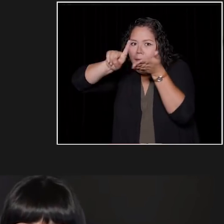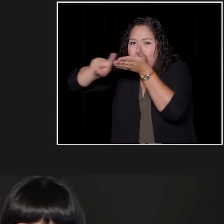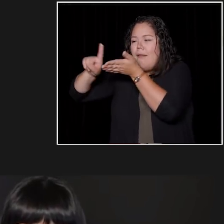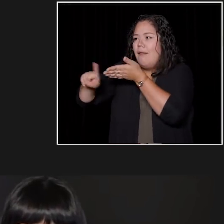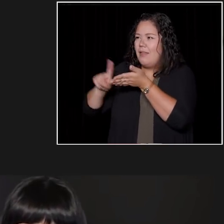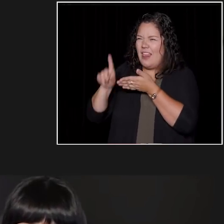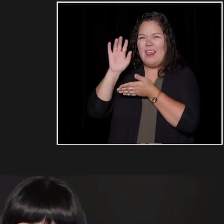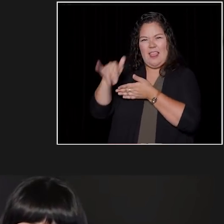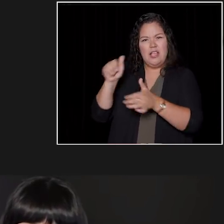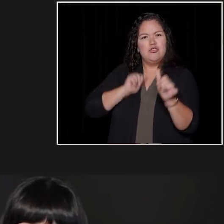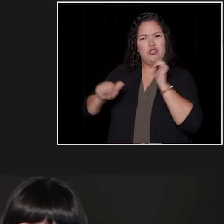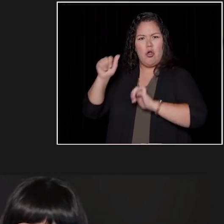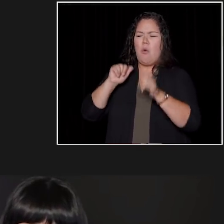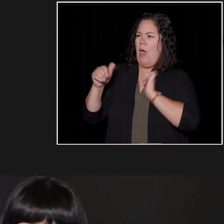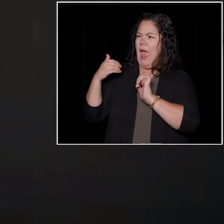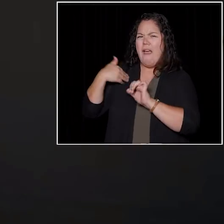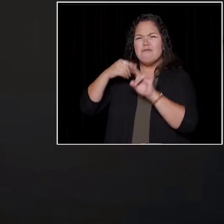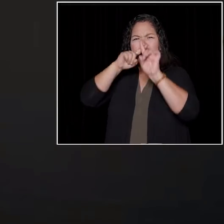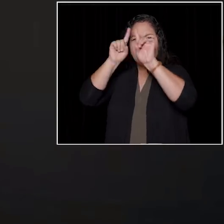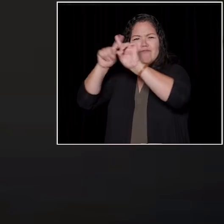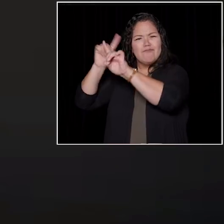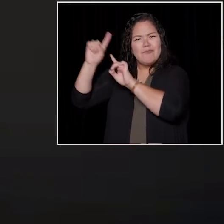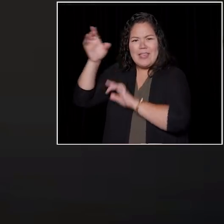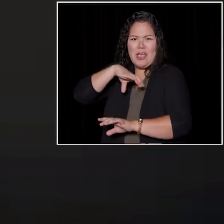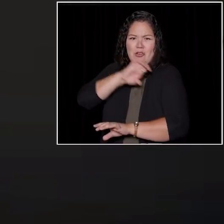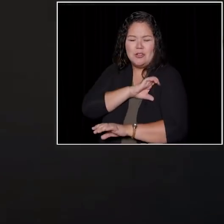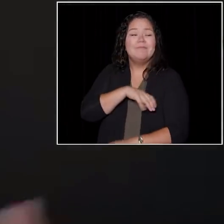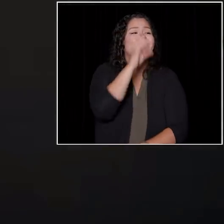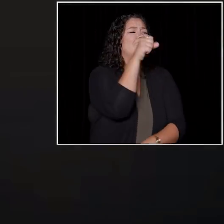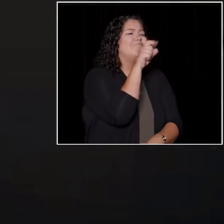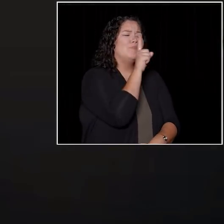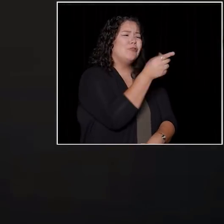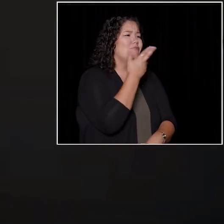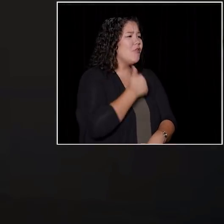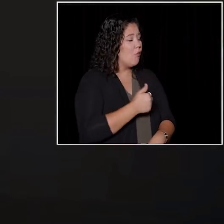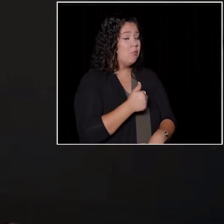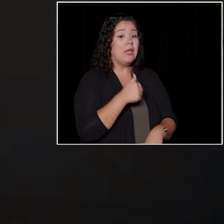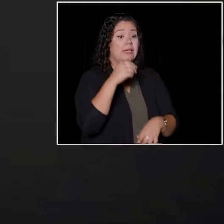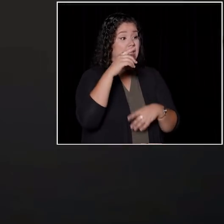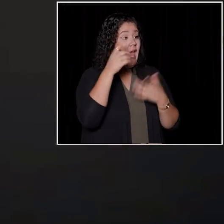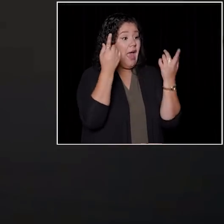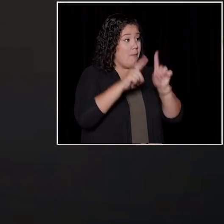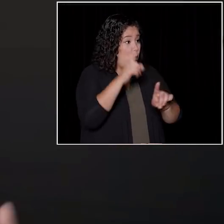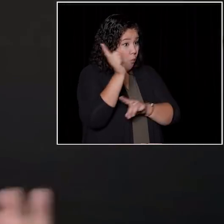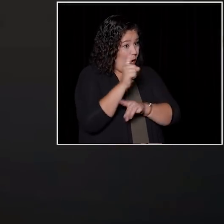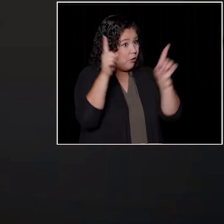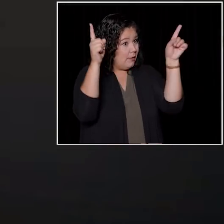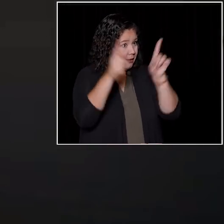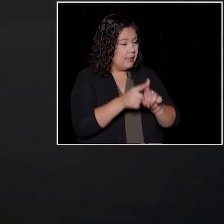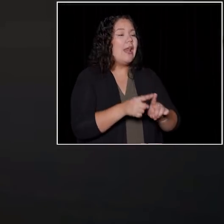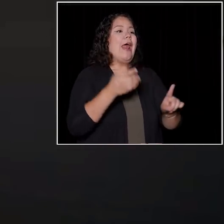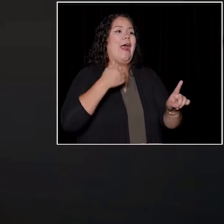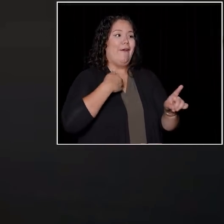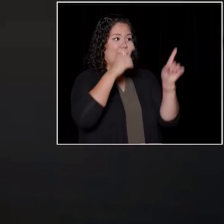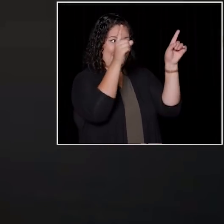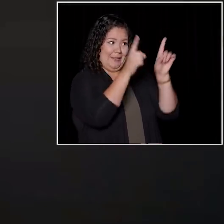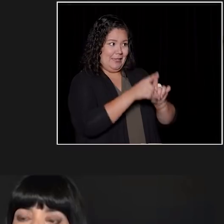that's focused on Brown characters. Yeah, it's super cute. Set in India with a female Indian lead.